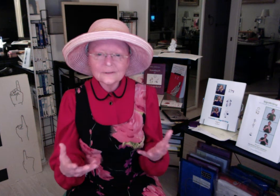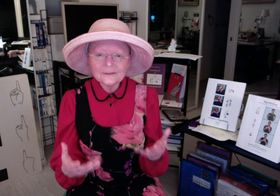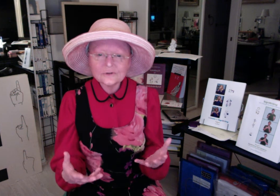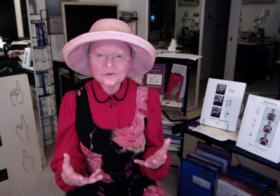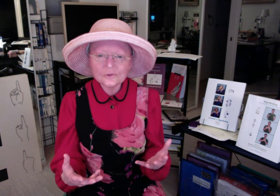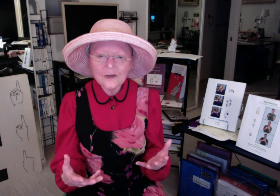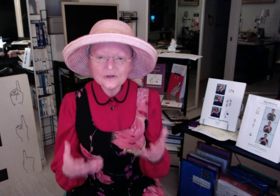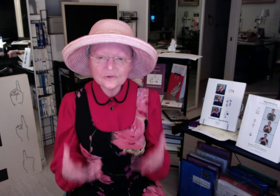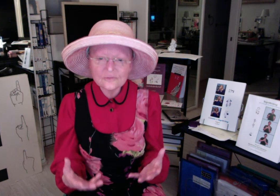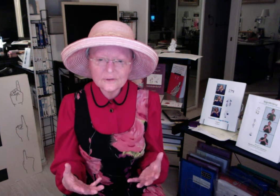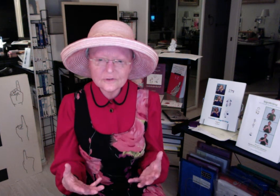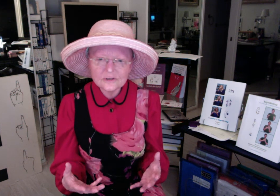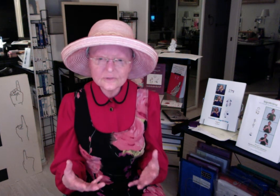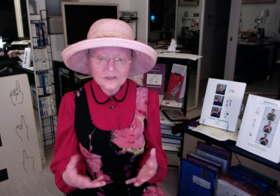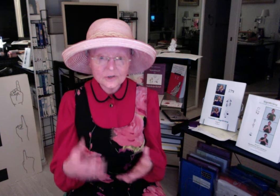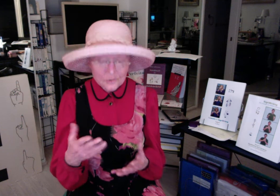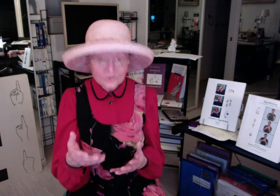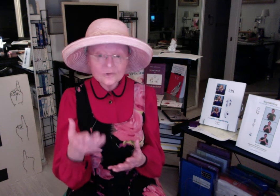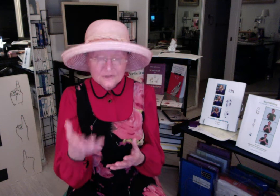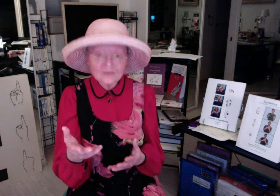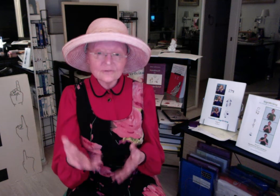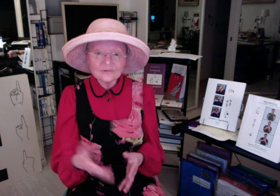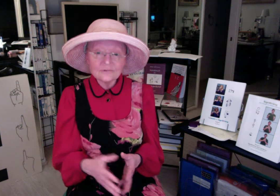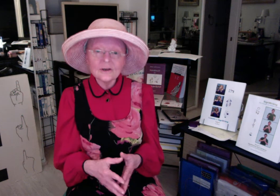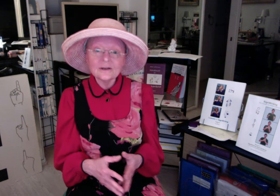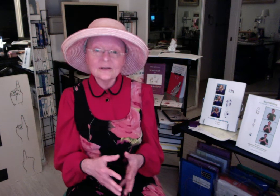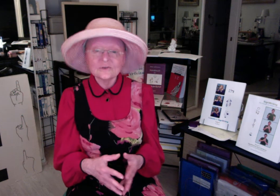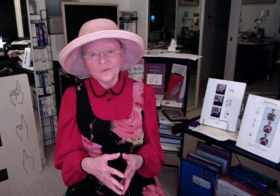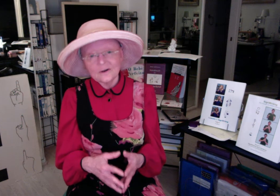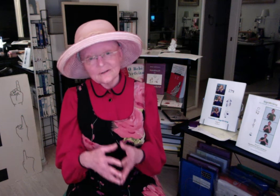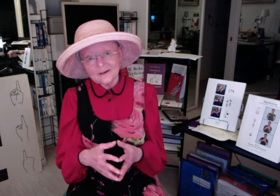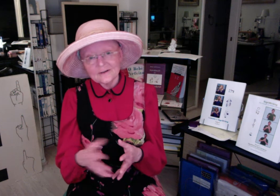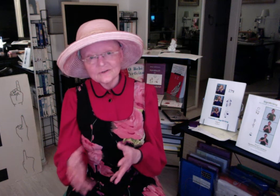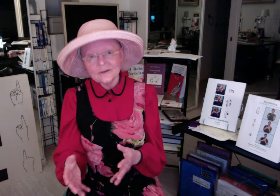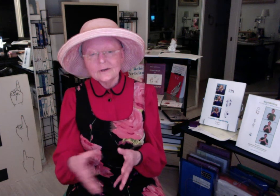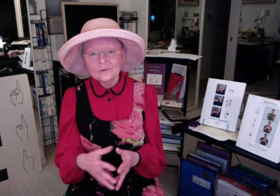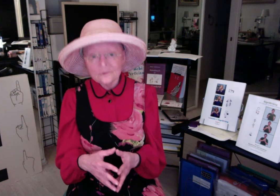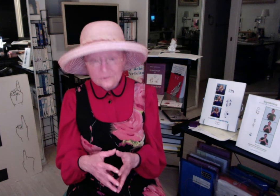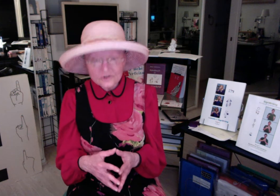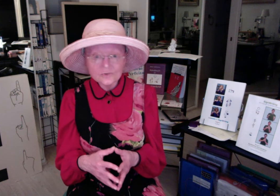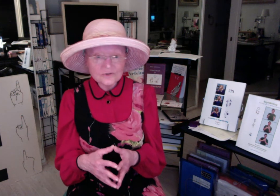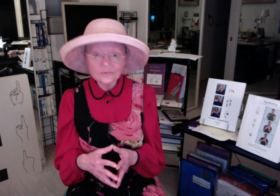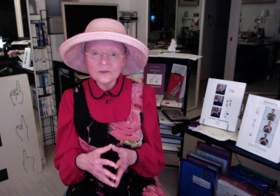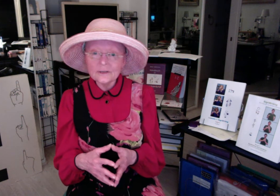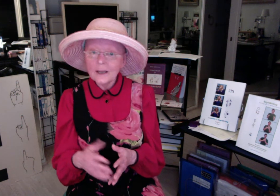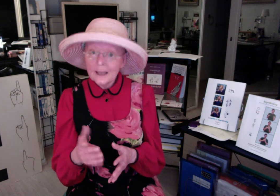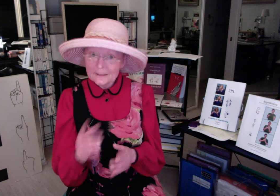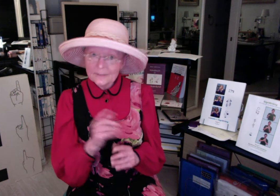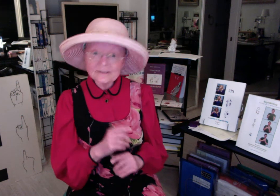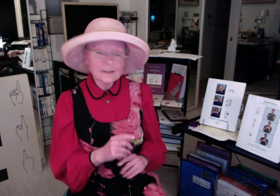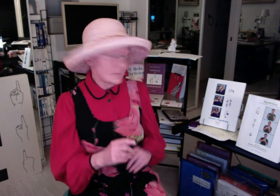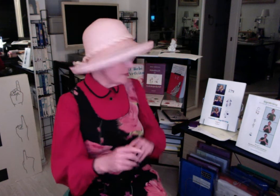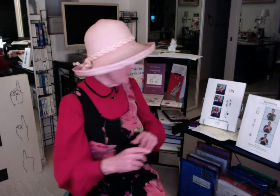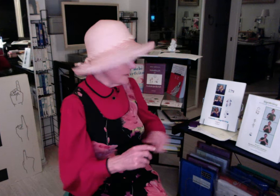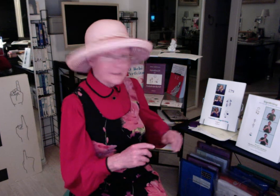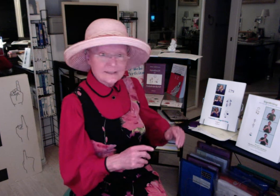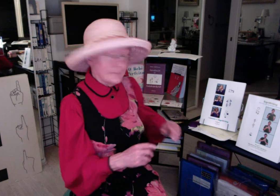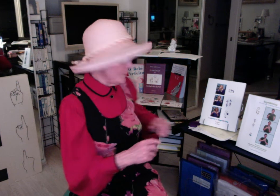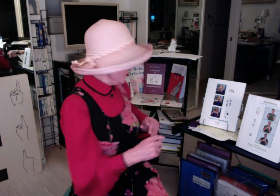literature at your fingertips that you yourself can write as well as choose to read. Let me tell you - we've donated some books.